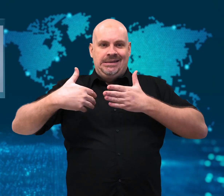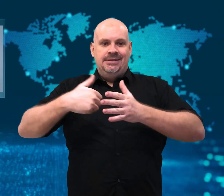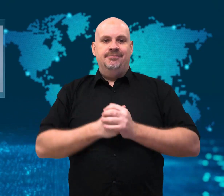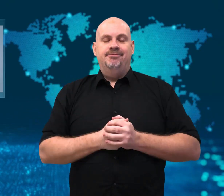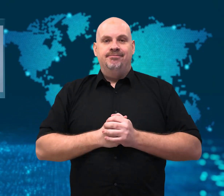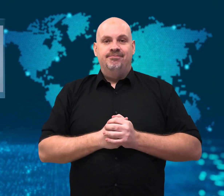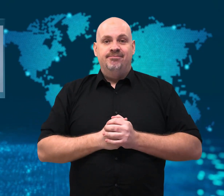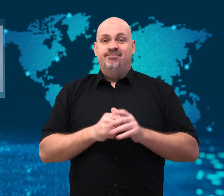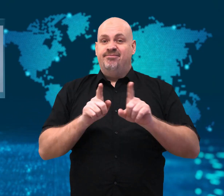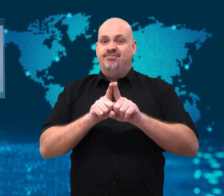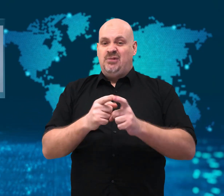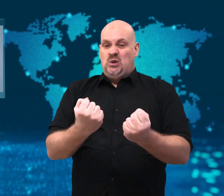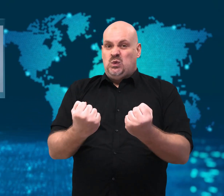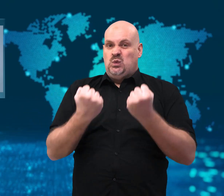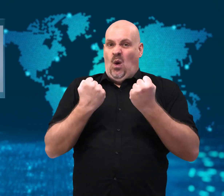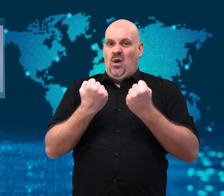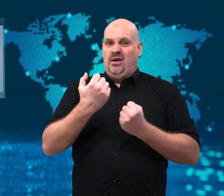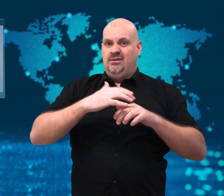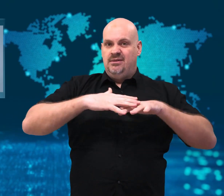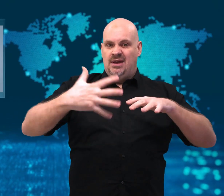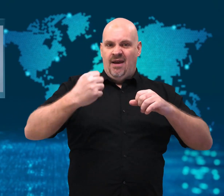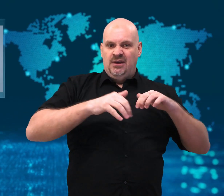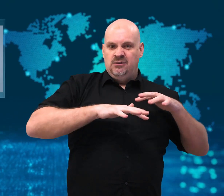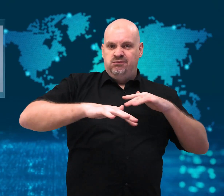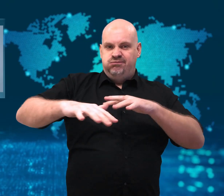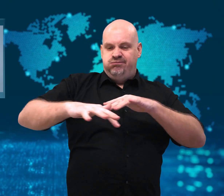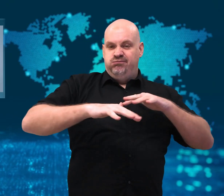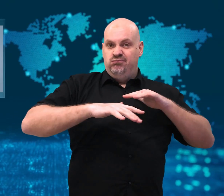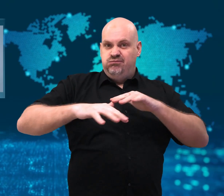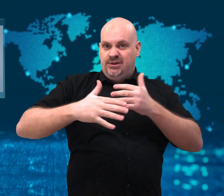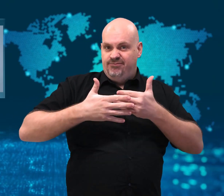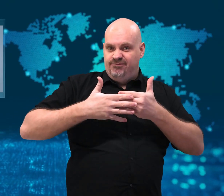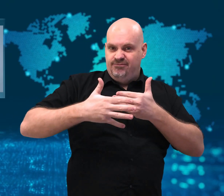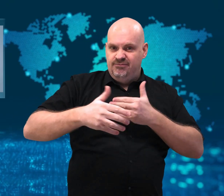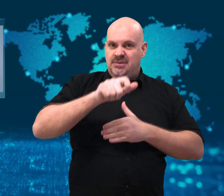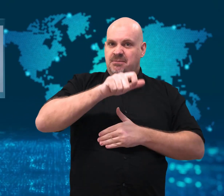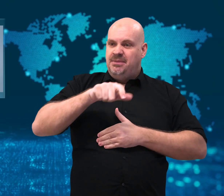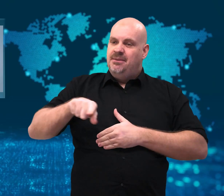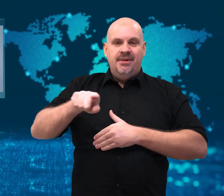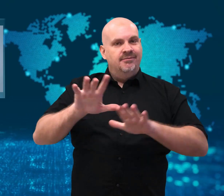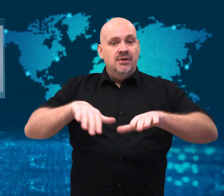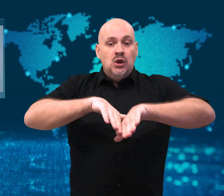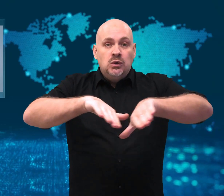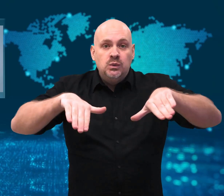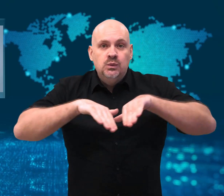people have been asked to continue to stay out of the water